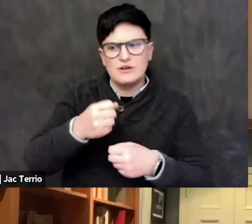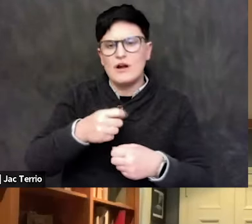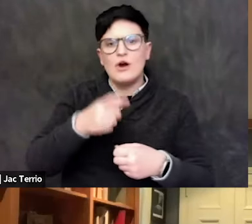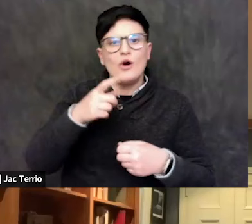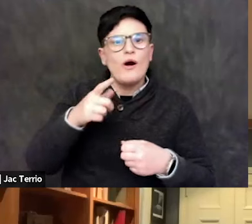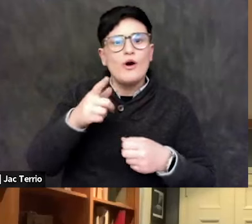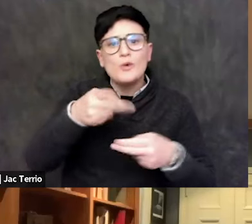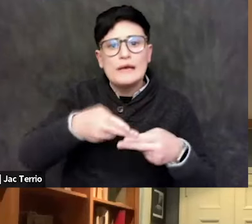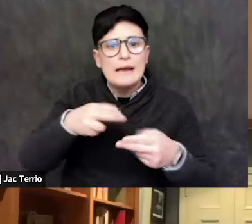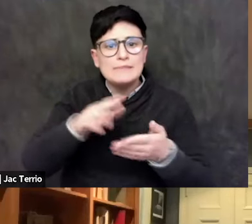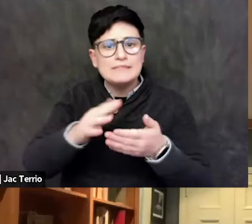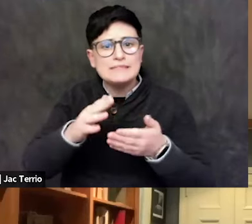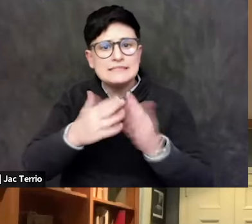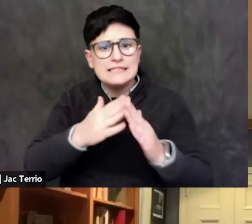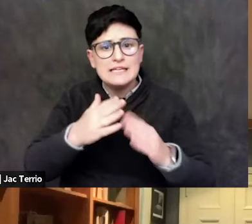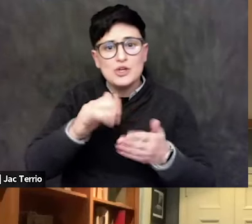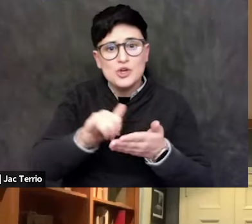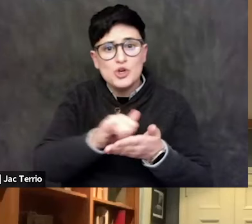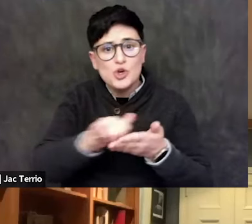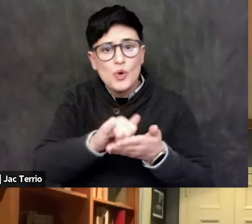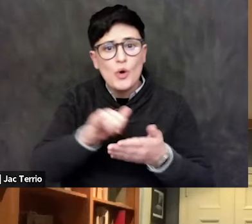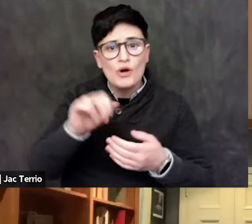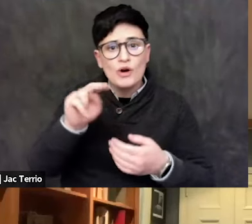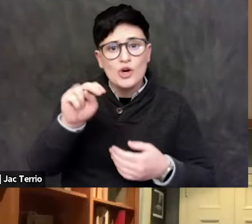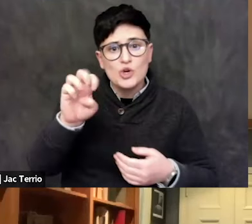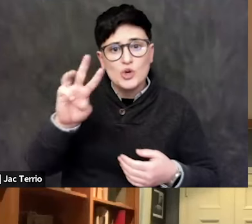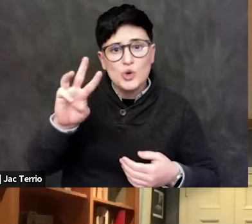New York, New Berlin, New Baghdad, you know, not those things.